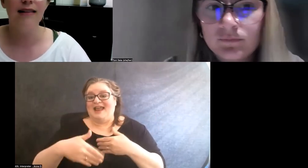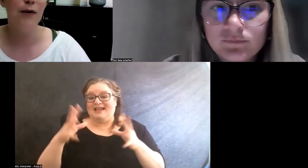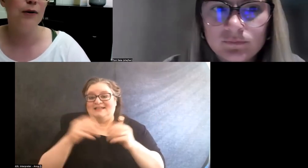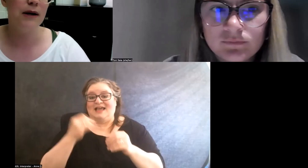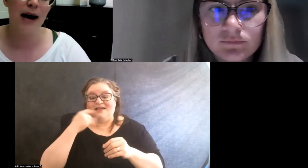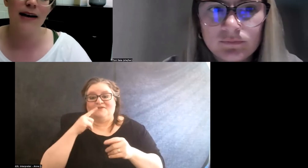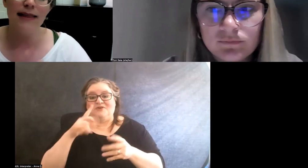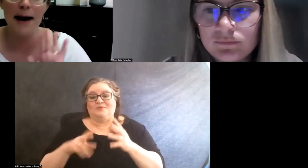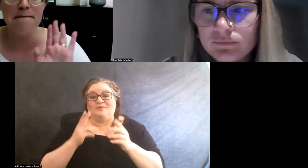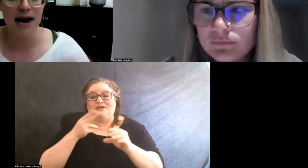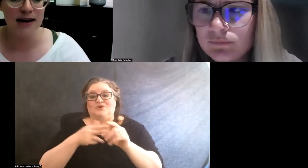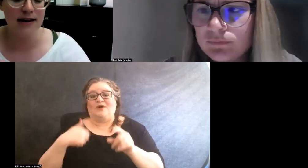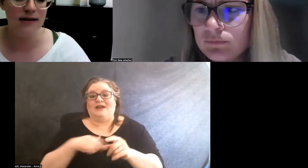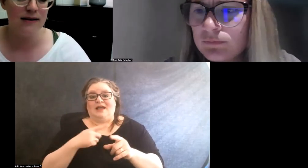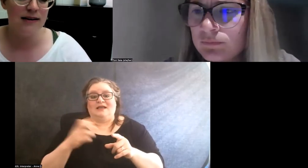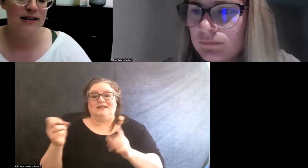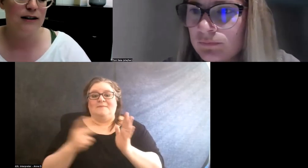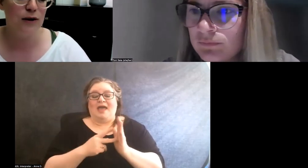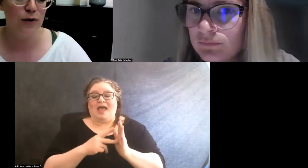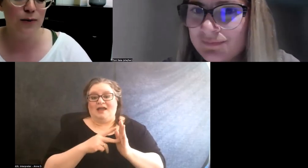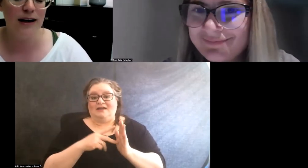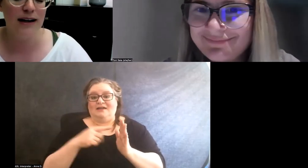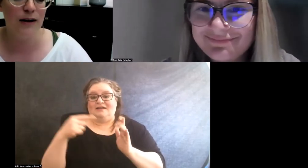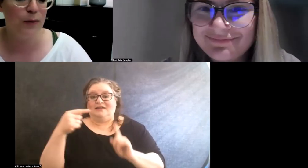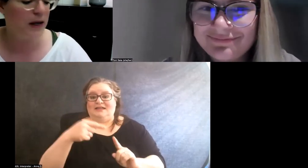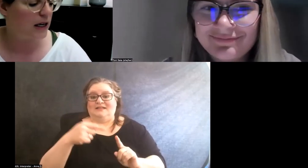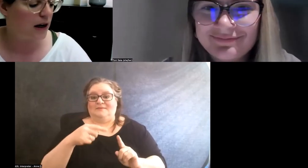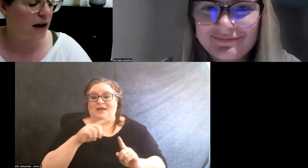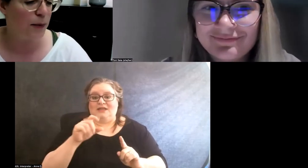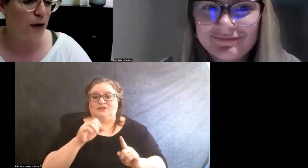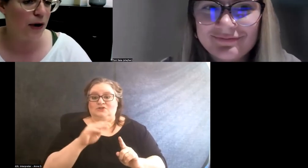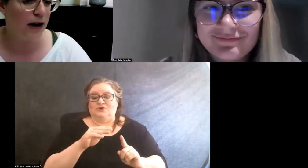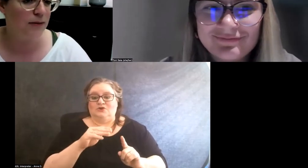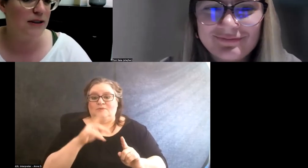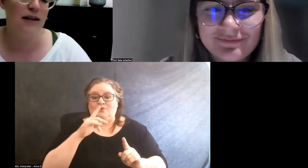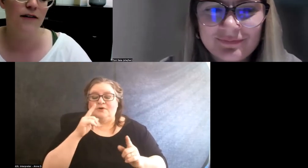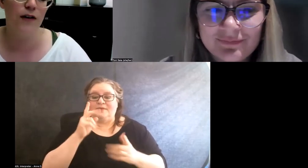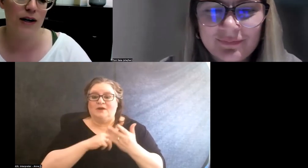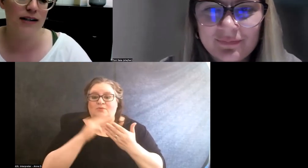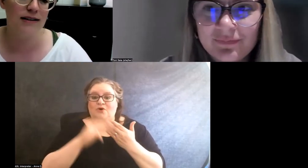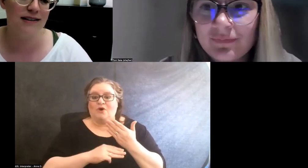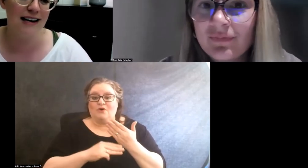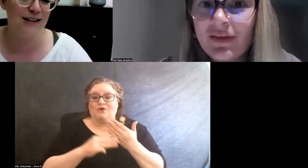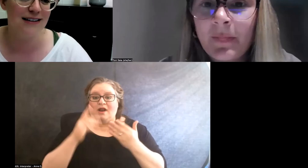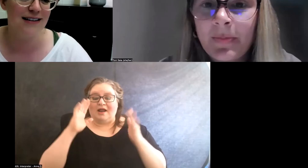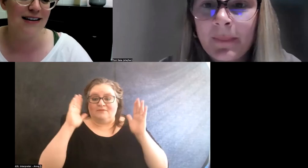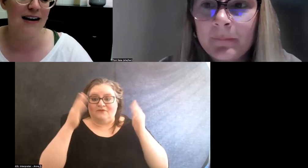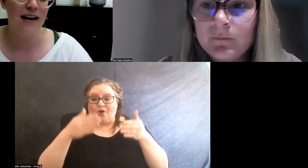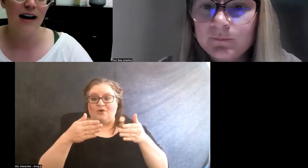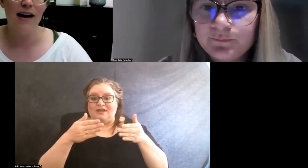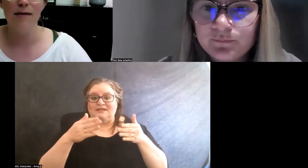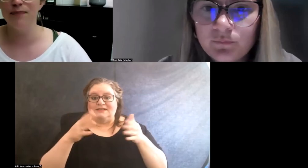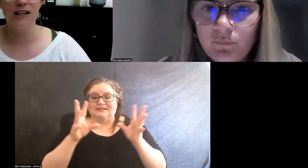and that will be back in that main Zoom. It'll be a program focused session,